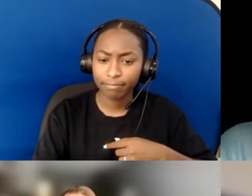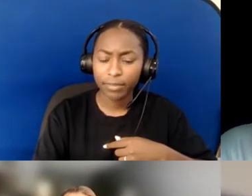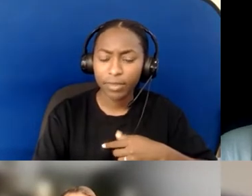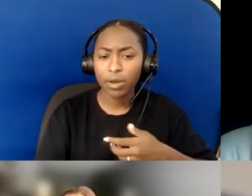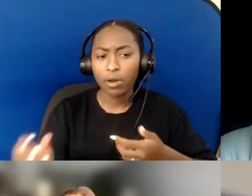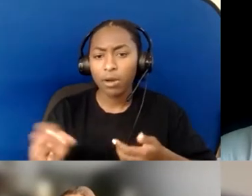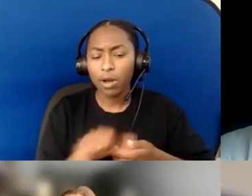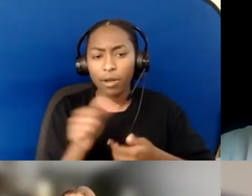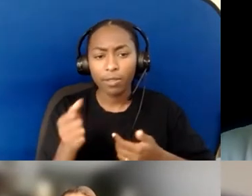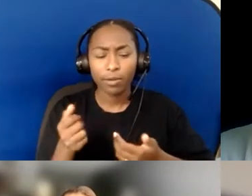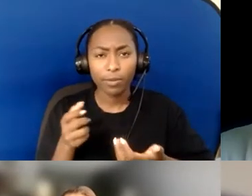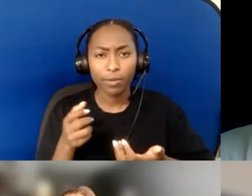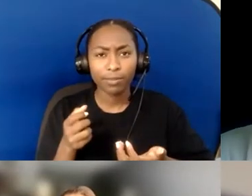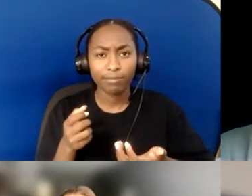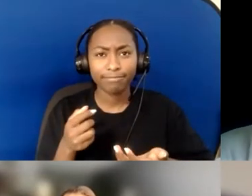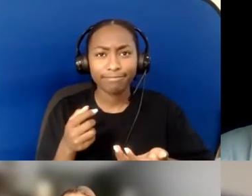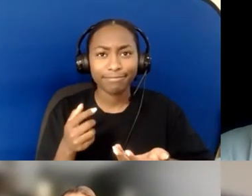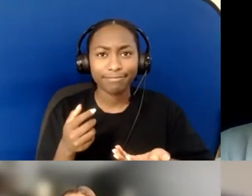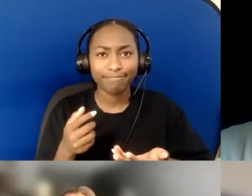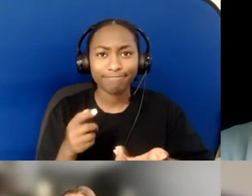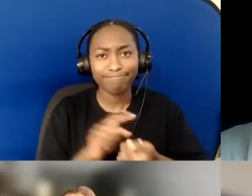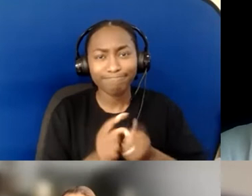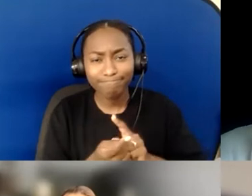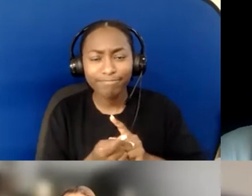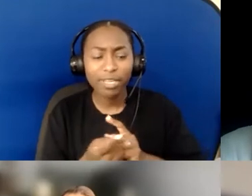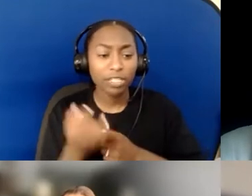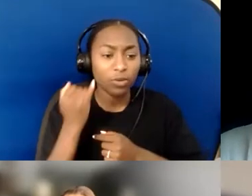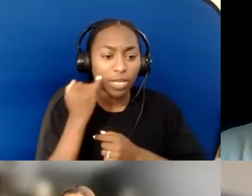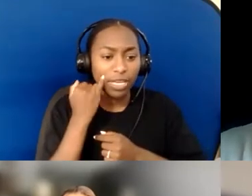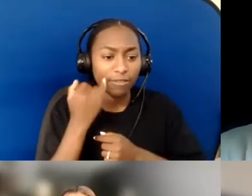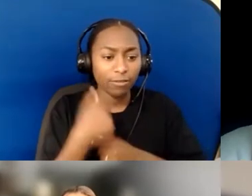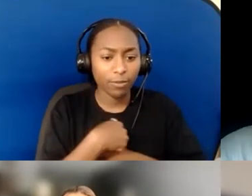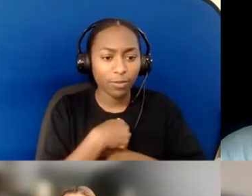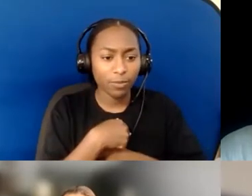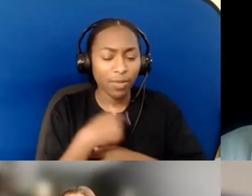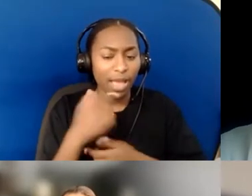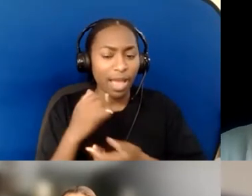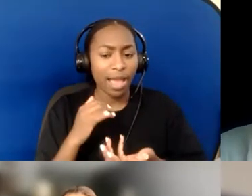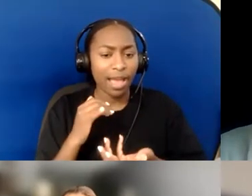when we know that there's bigger wins on the horizon. How do we navigate both of those?